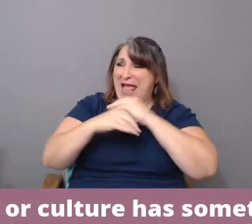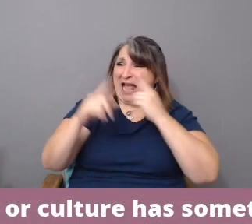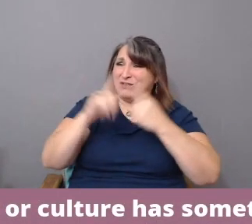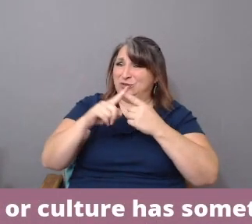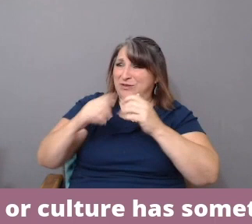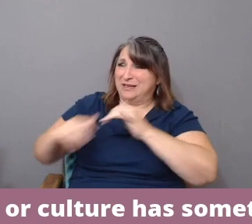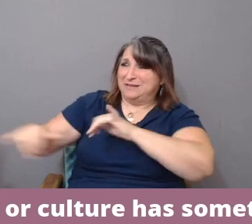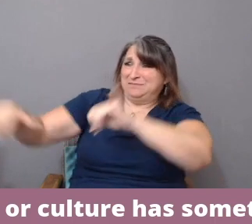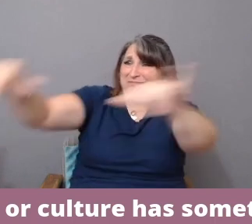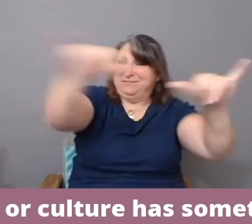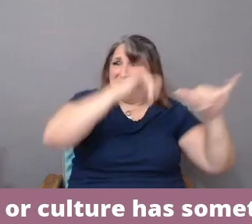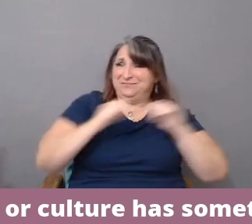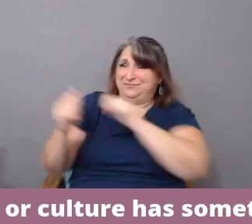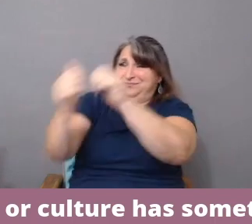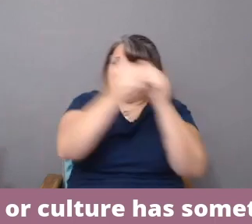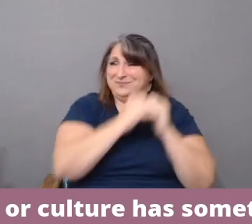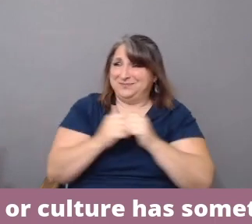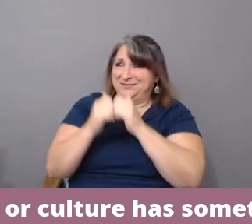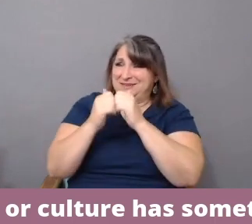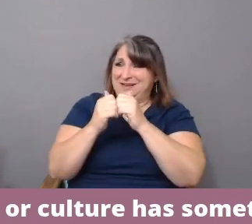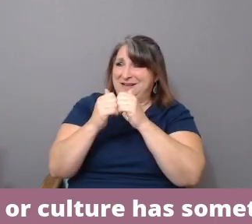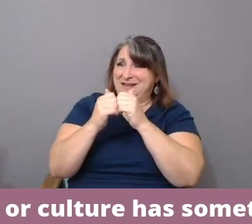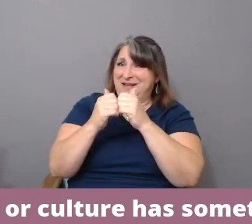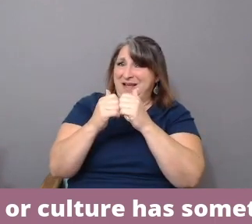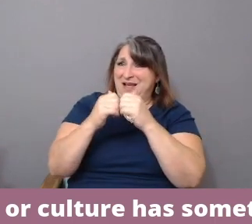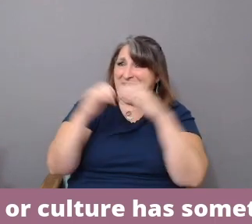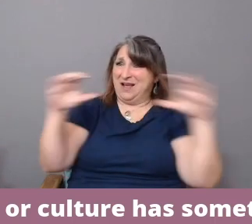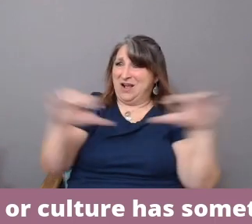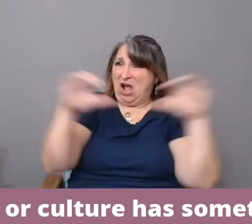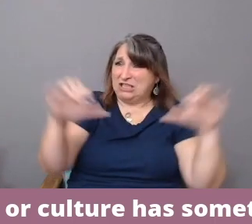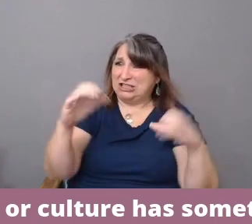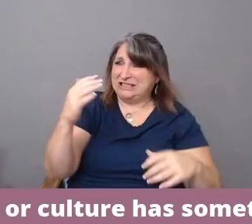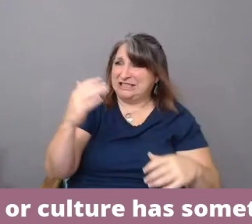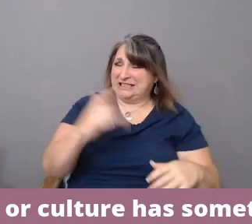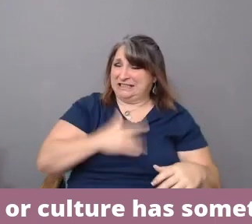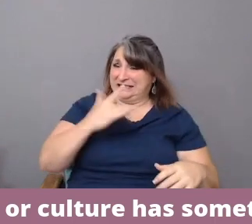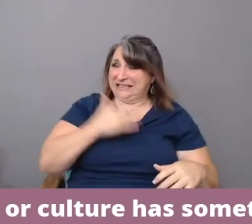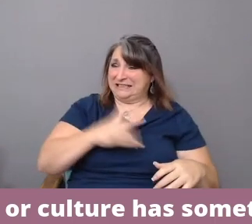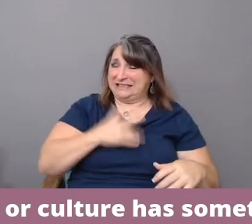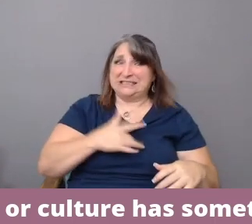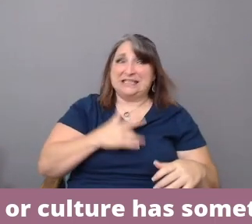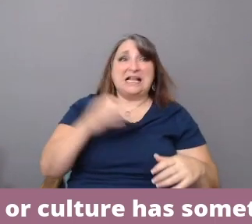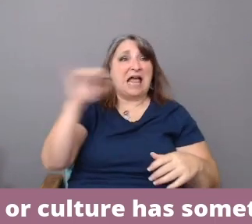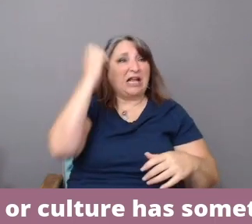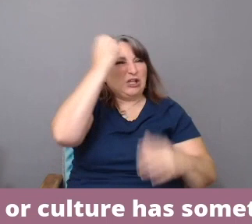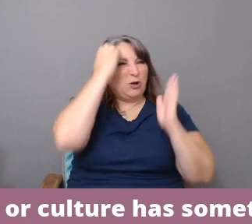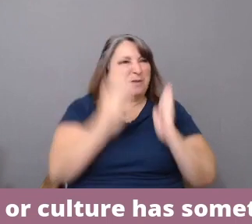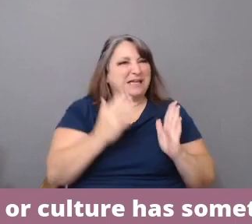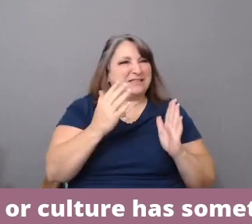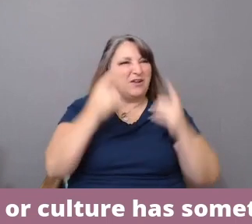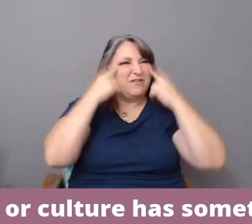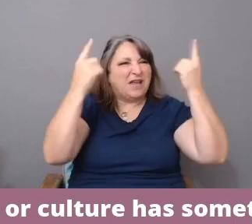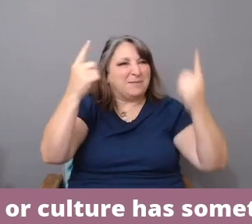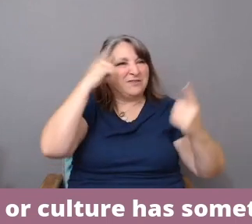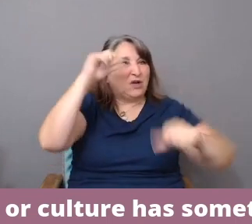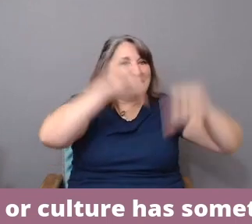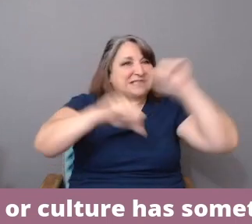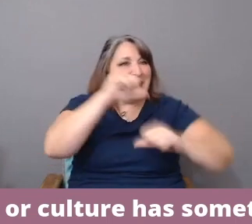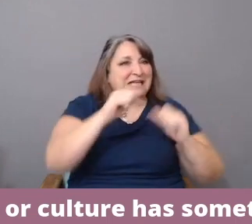particular piece of the puzzle. Like, Europeans are known for the power of their science and technology. How would you describe the gift or power